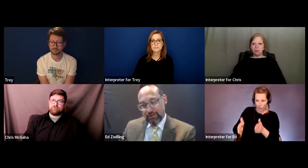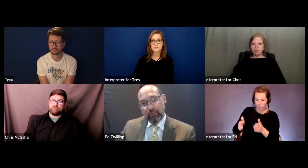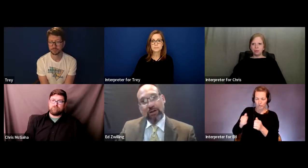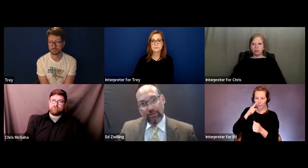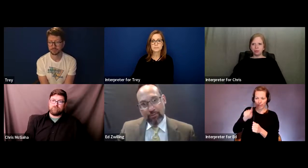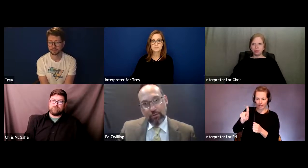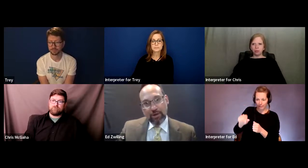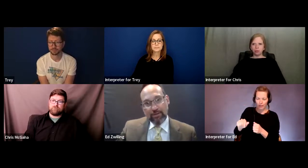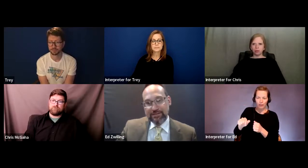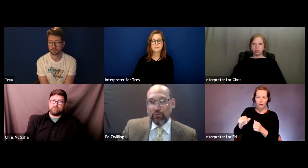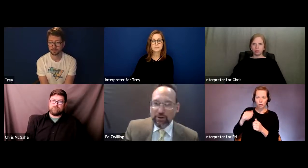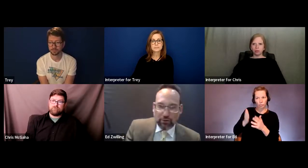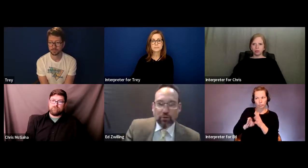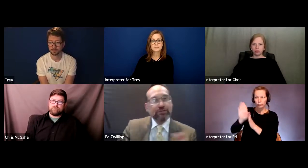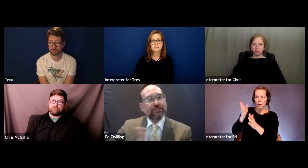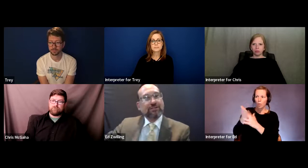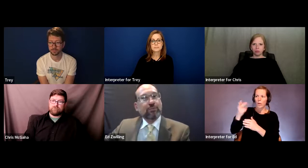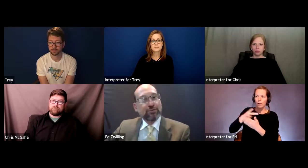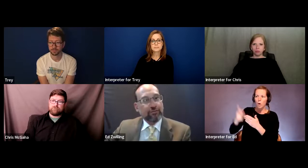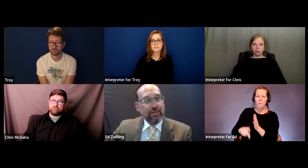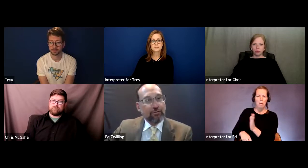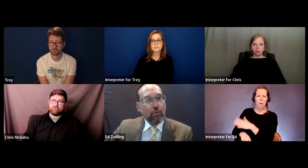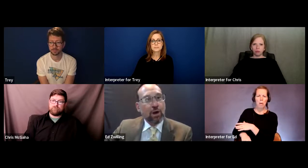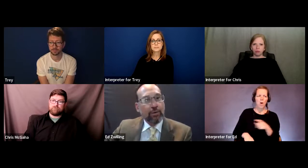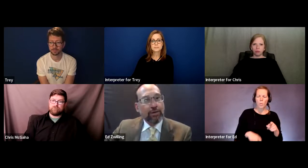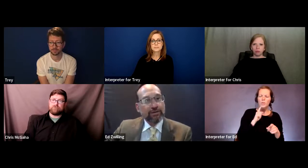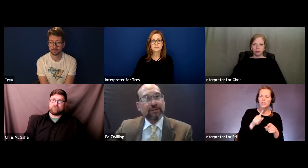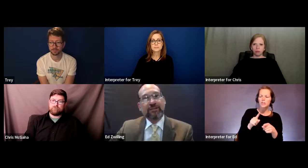to do well in that program, they will say we'll just exempt you from that requirement.